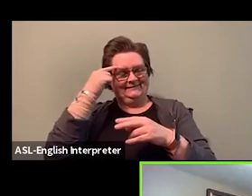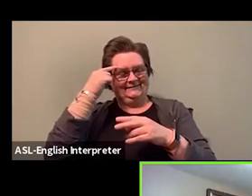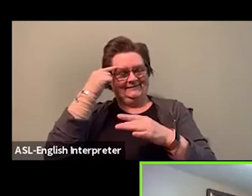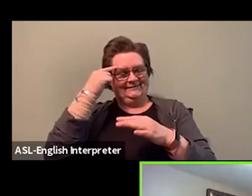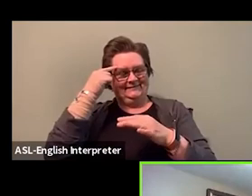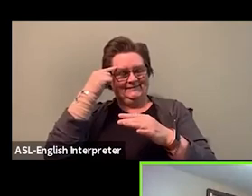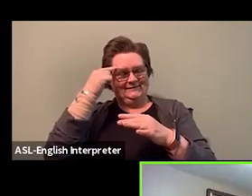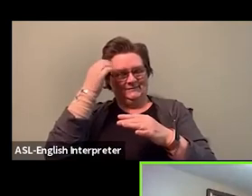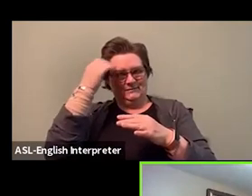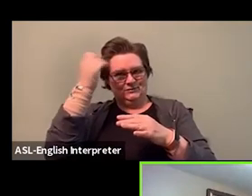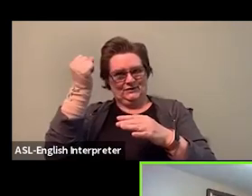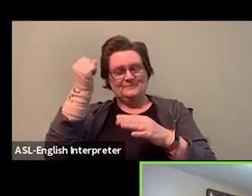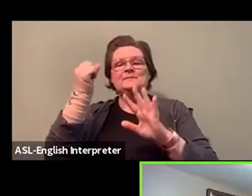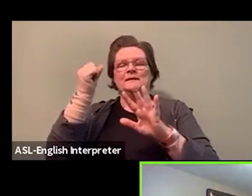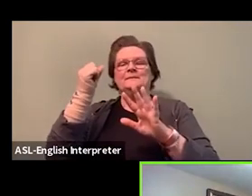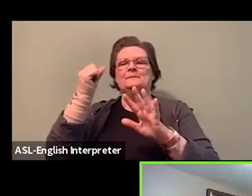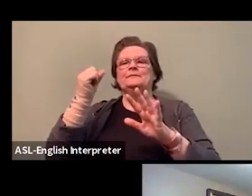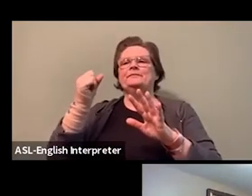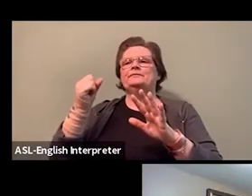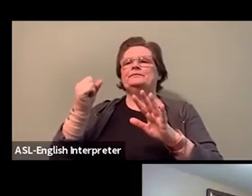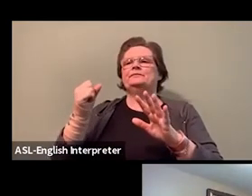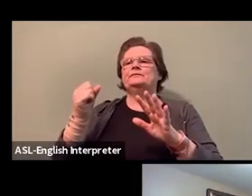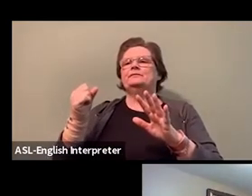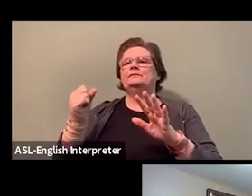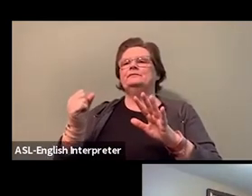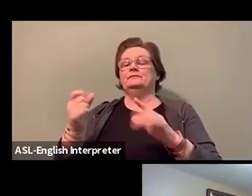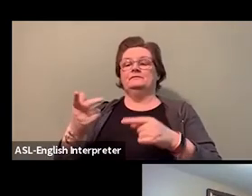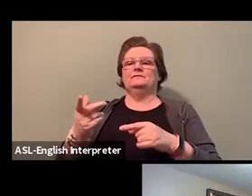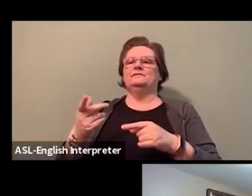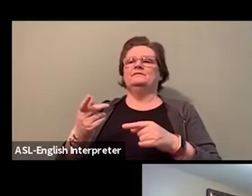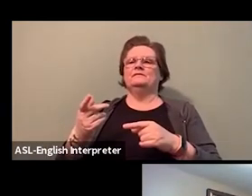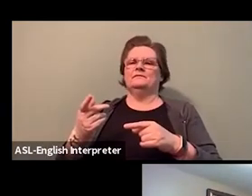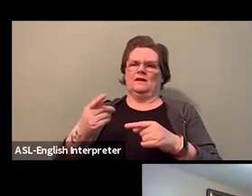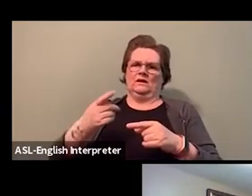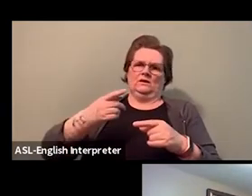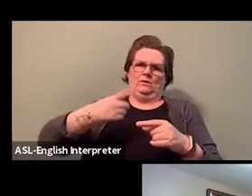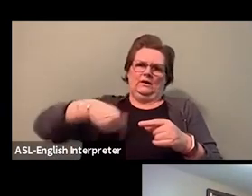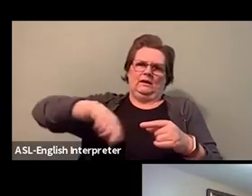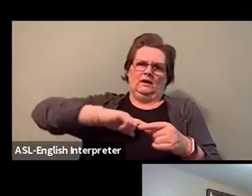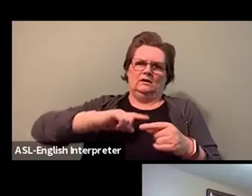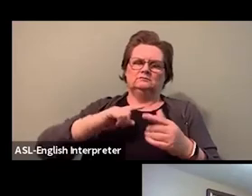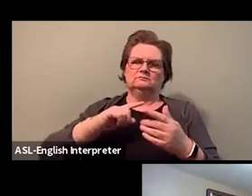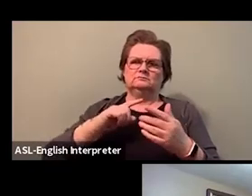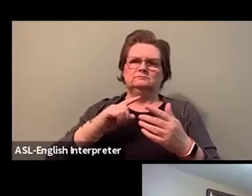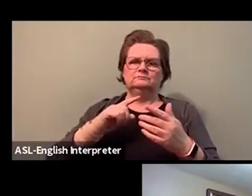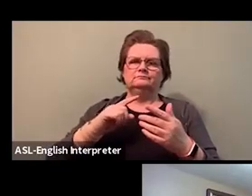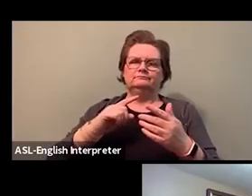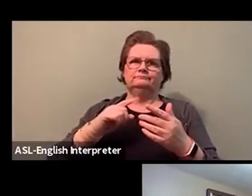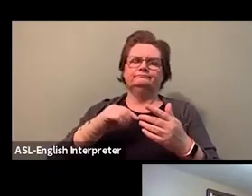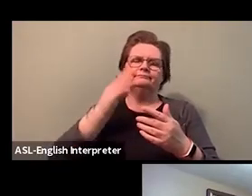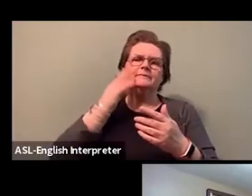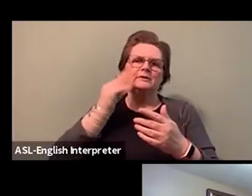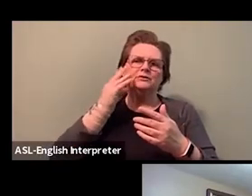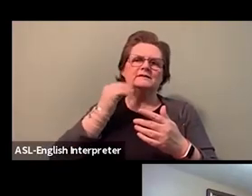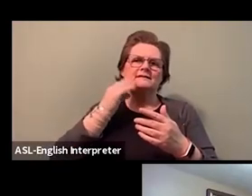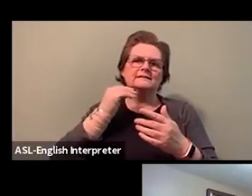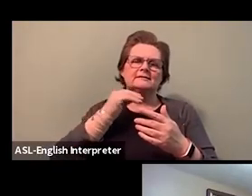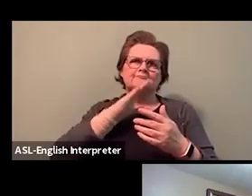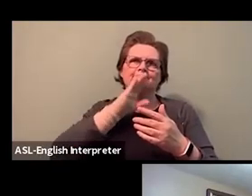That was interesting when folks like we're in our locals, and we are experiencing some really difficult times, I think, that I talked about before,